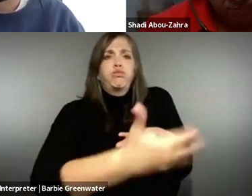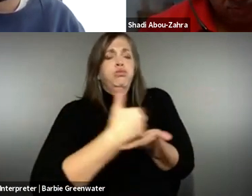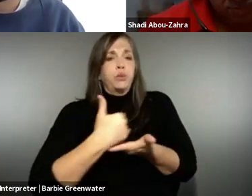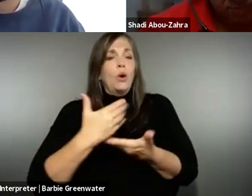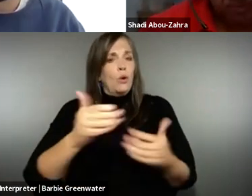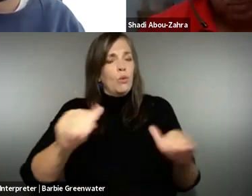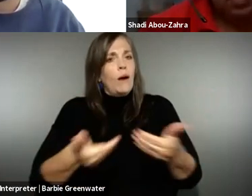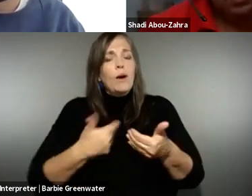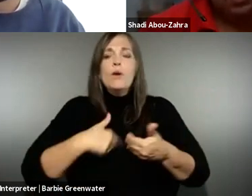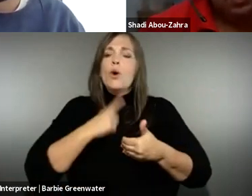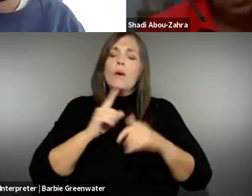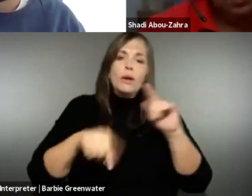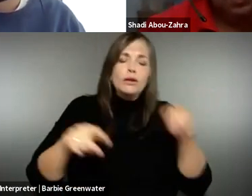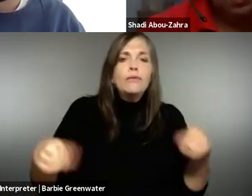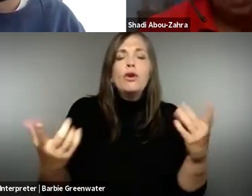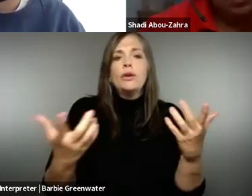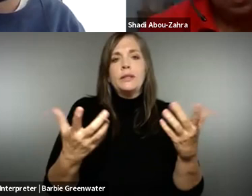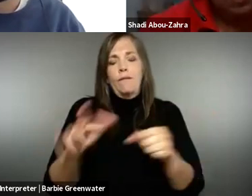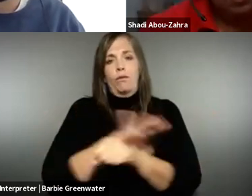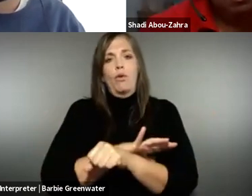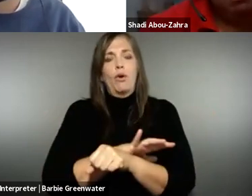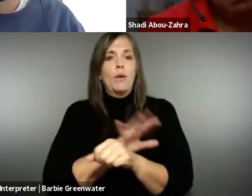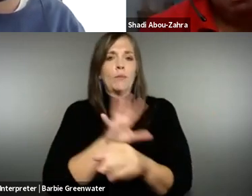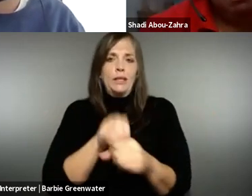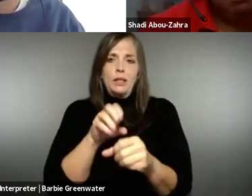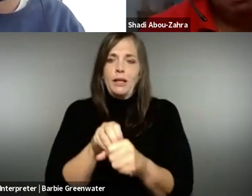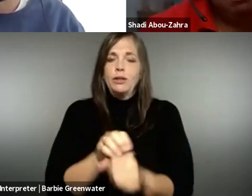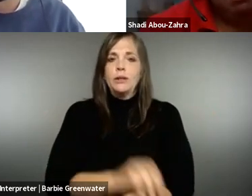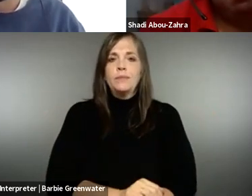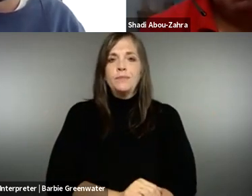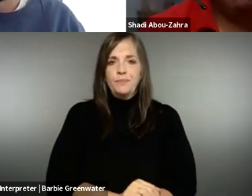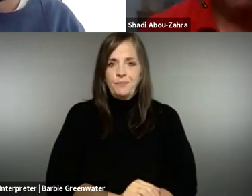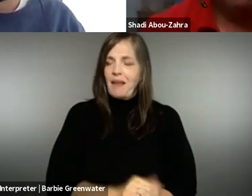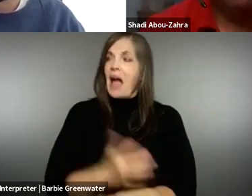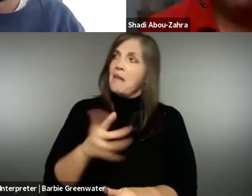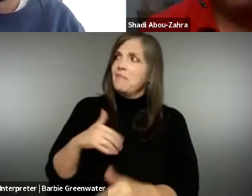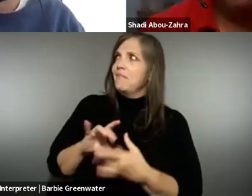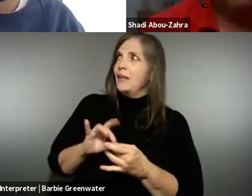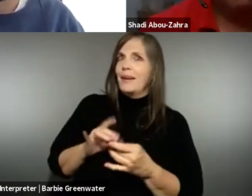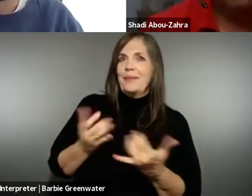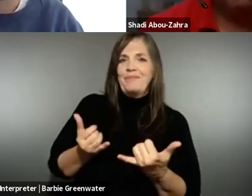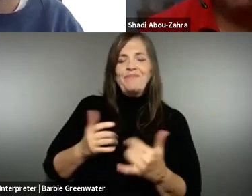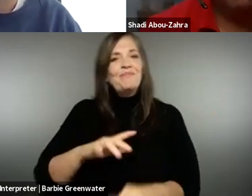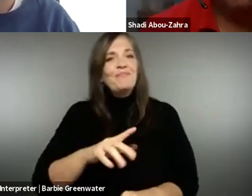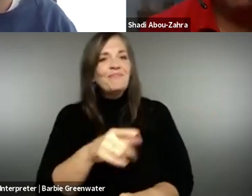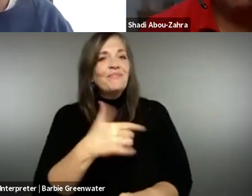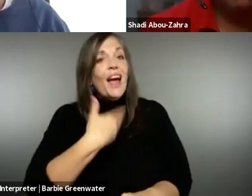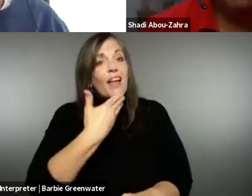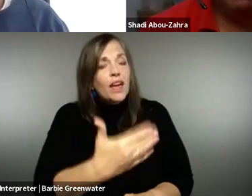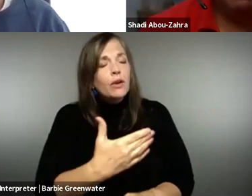that and, of course, all views are very welcome. We would like to have a diverse and full